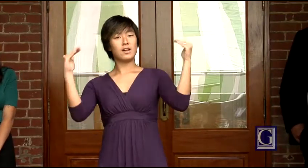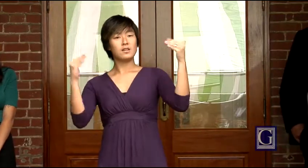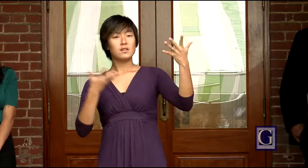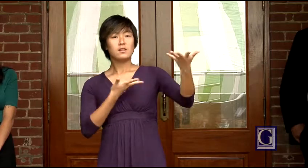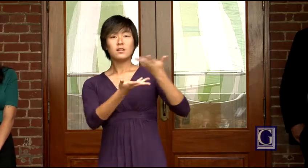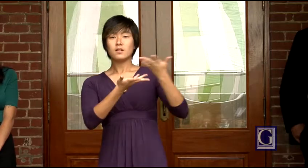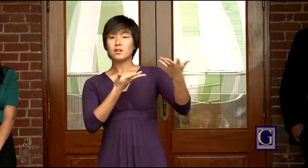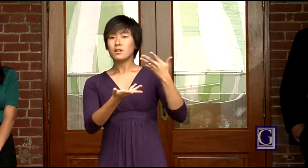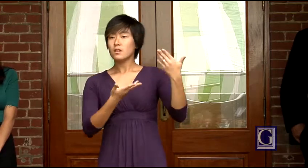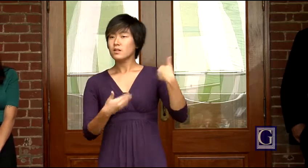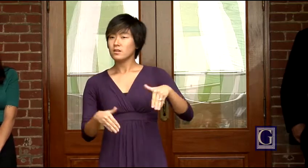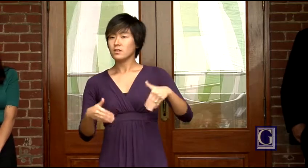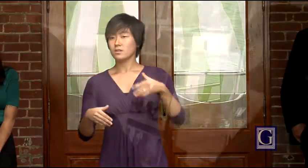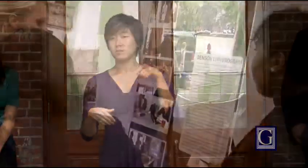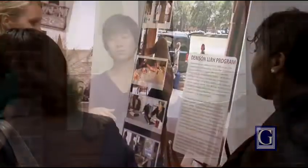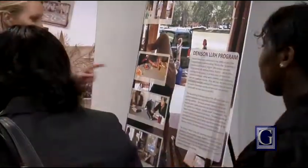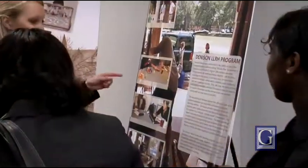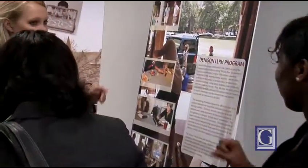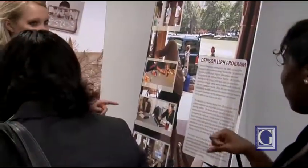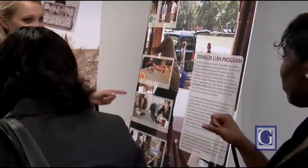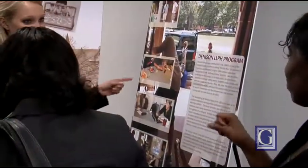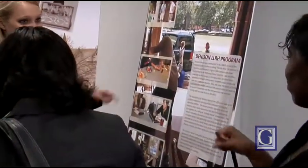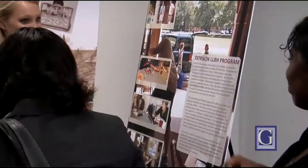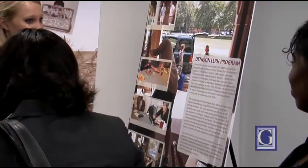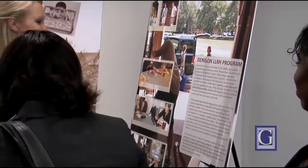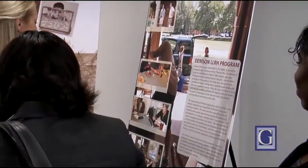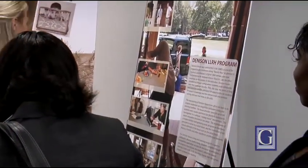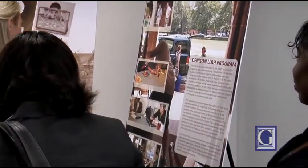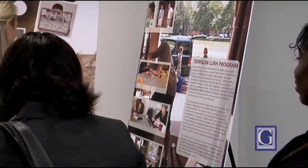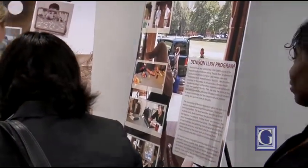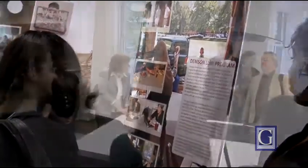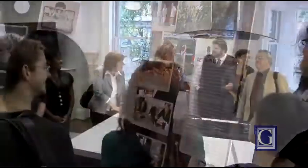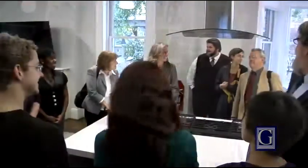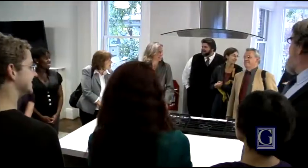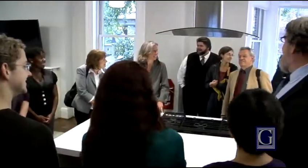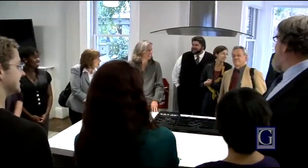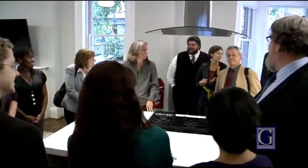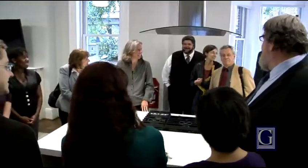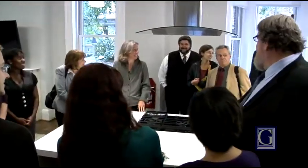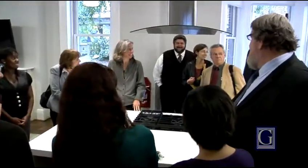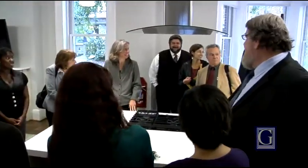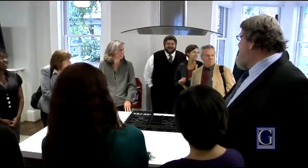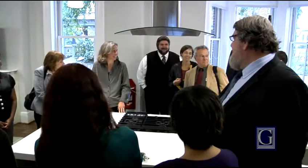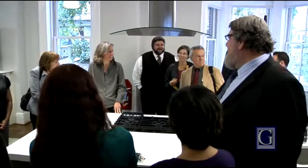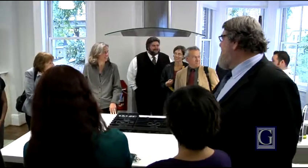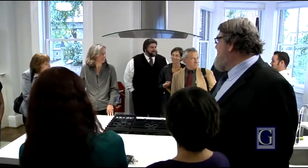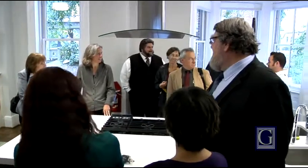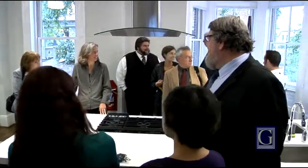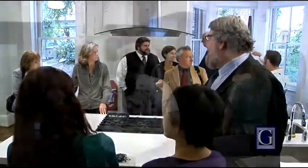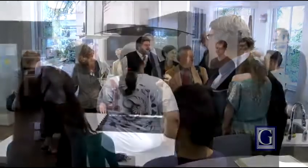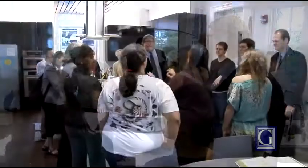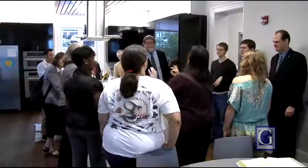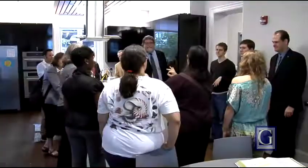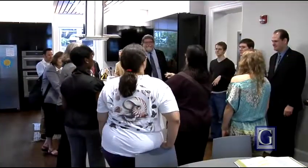and interact on an academic level which is awesome. It's so great to be outside of the classroom and have intellectual discussions. It's really a great experience.